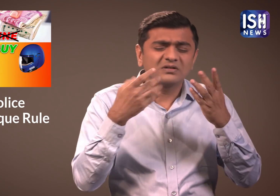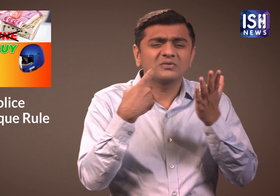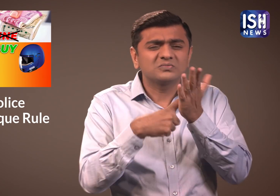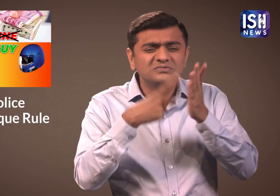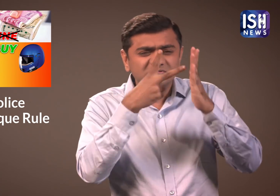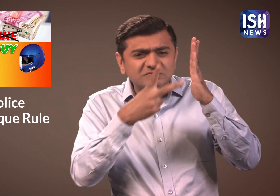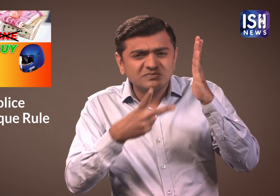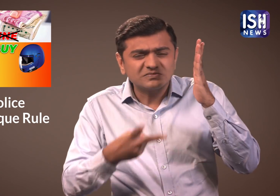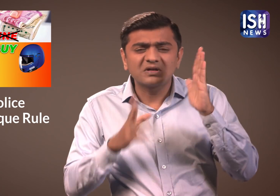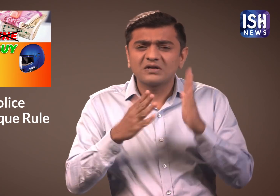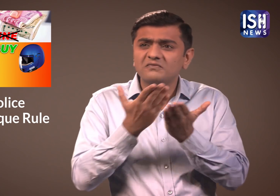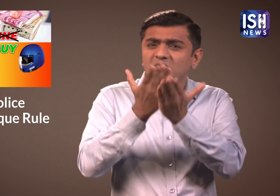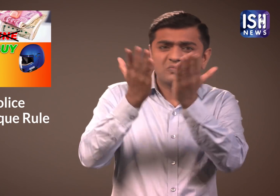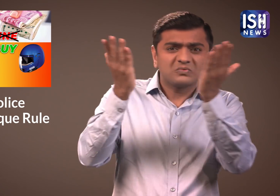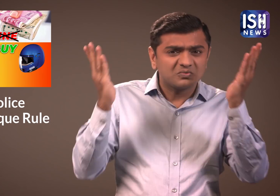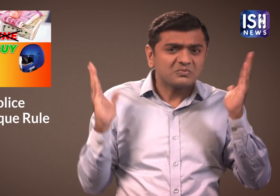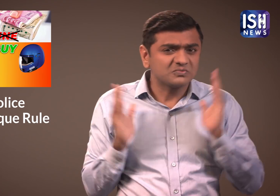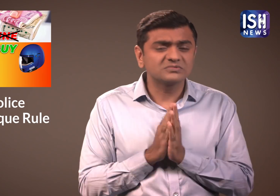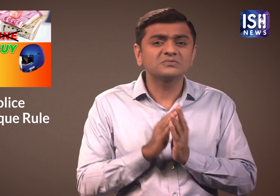People break many such rules.